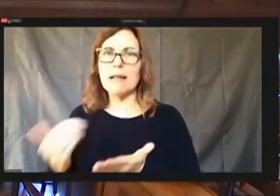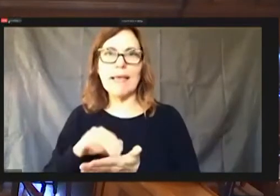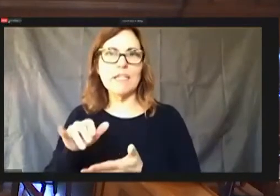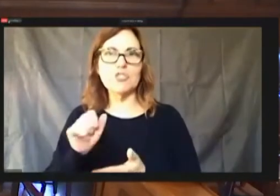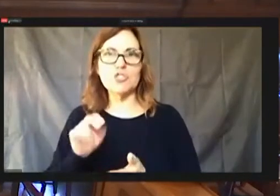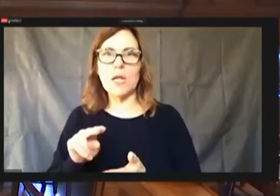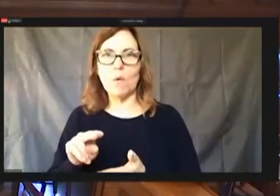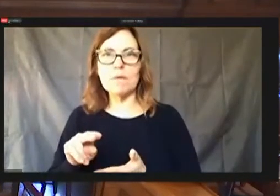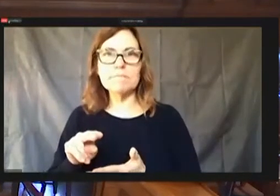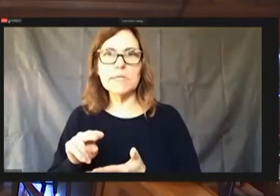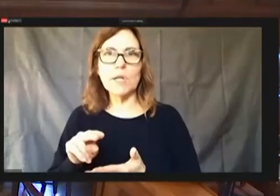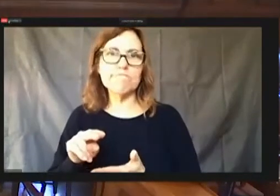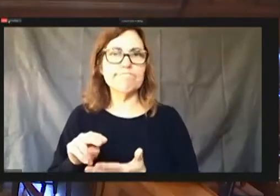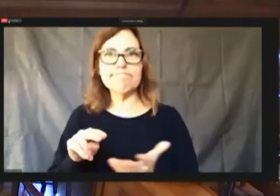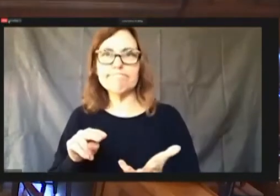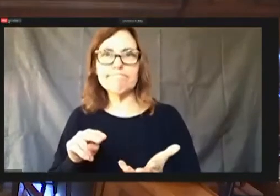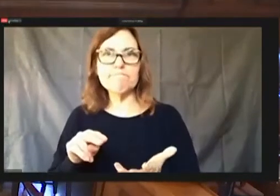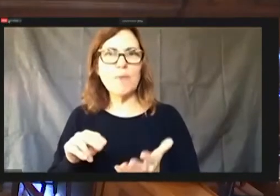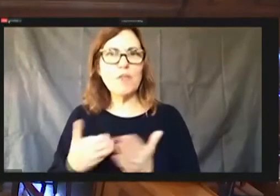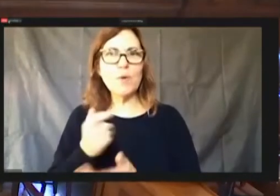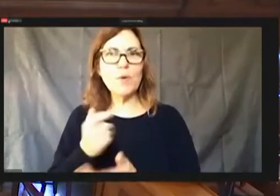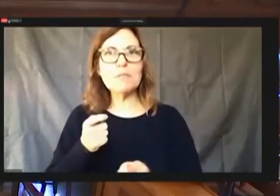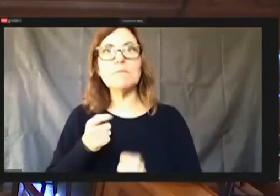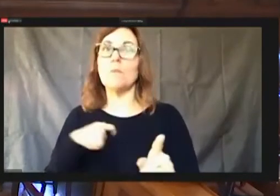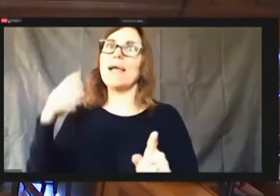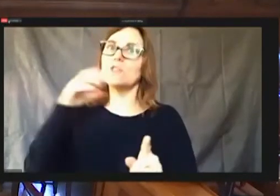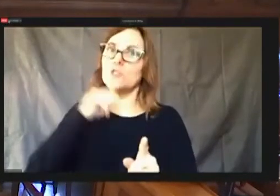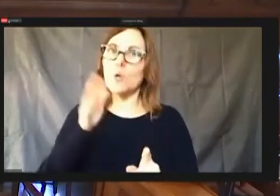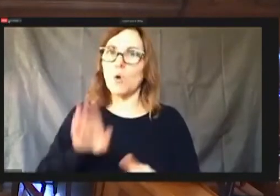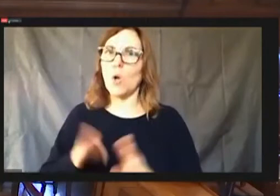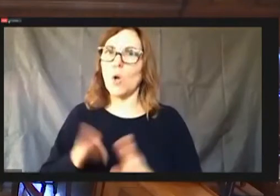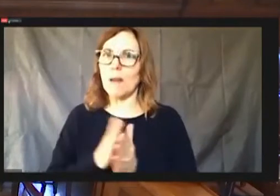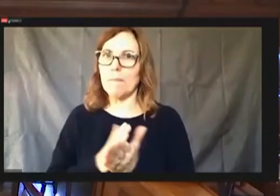I assume we're going to open the budget up.